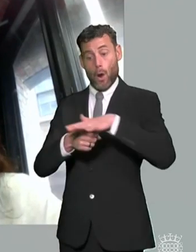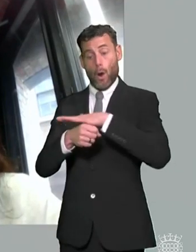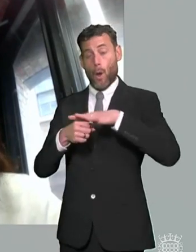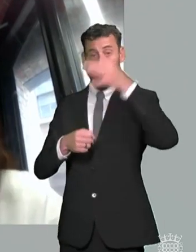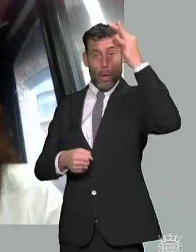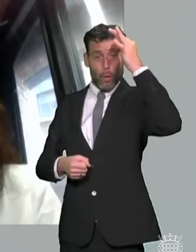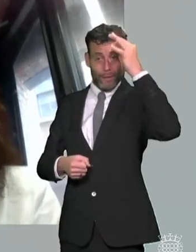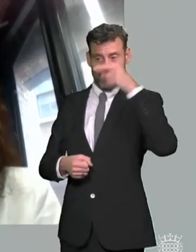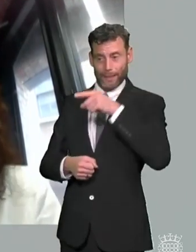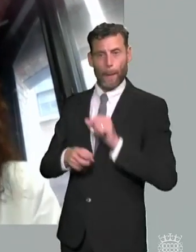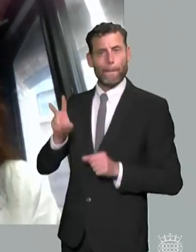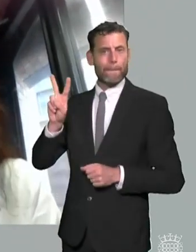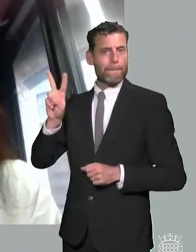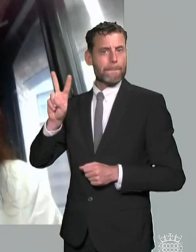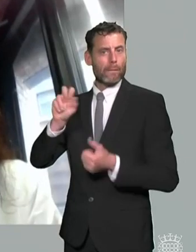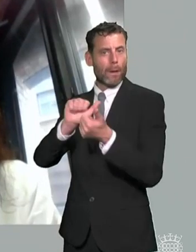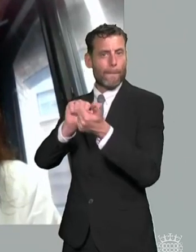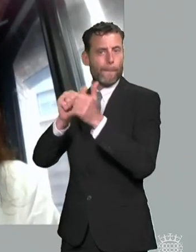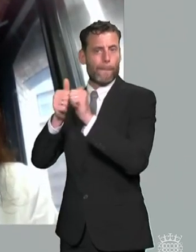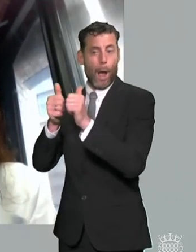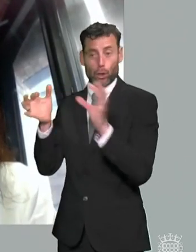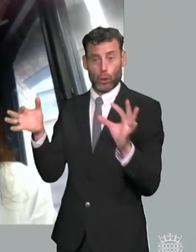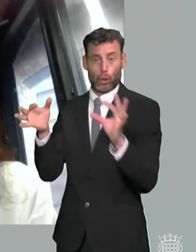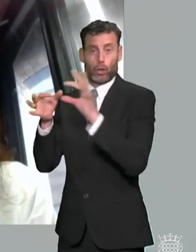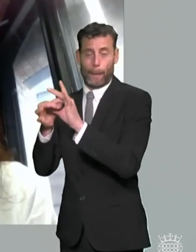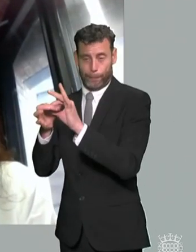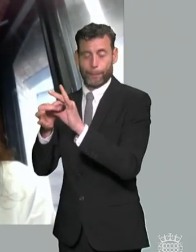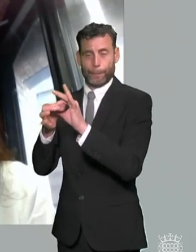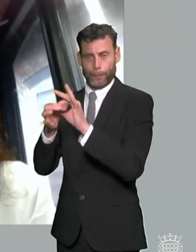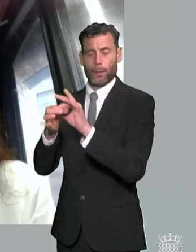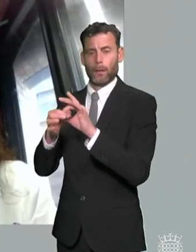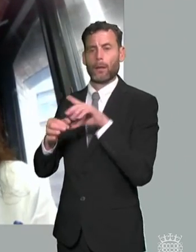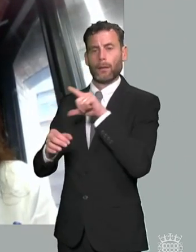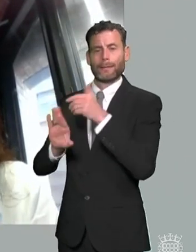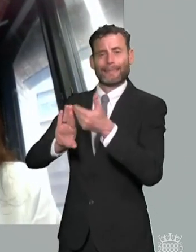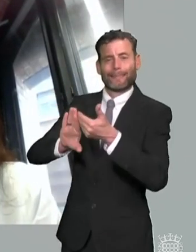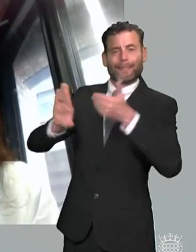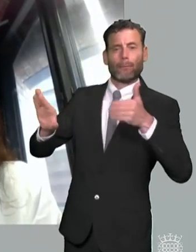being more independent from the local authority than in some other areas and you you find that